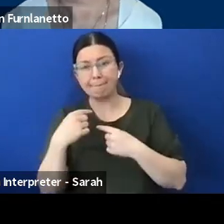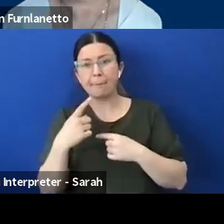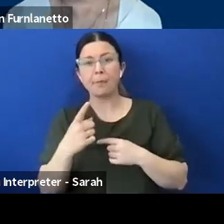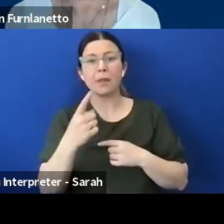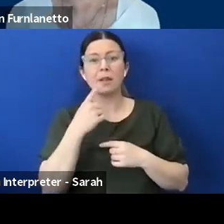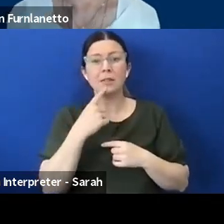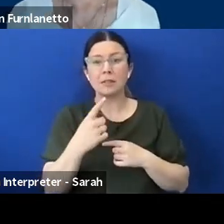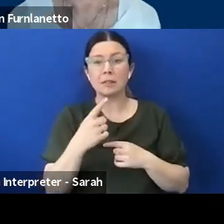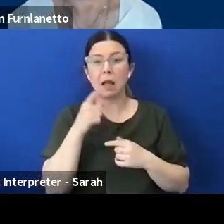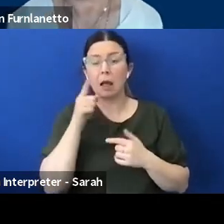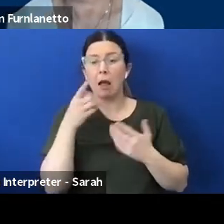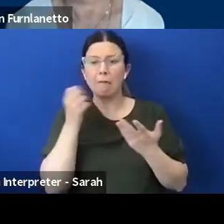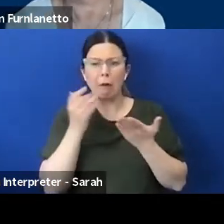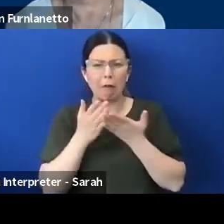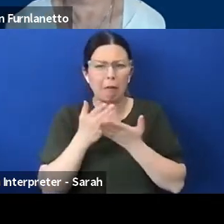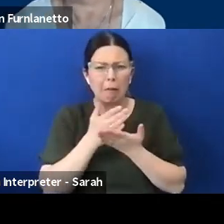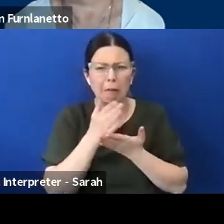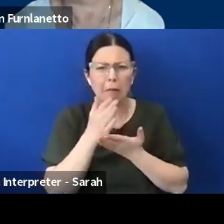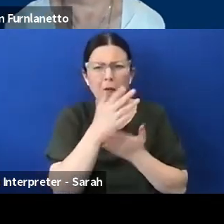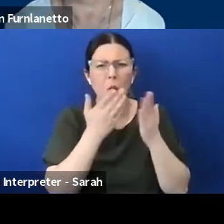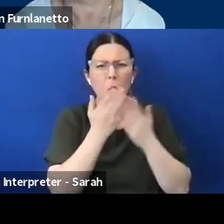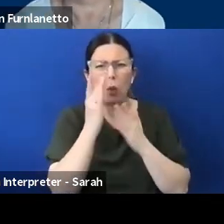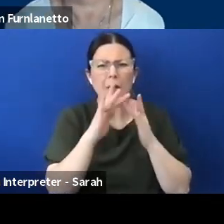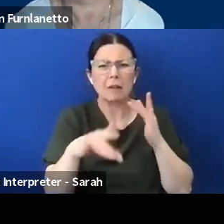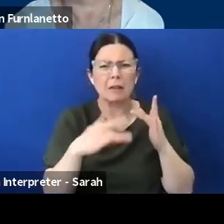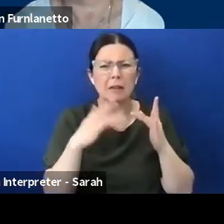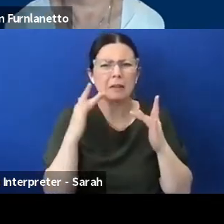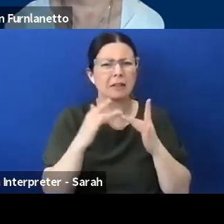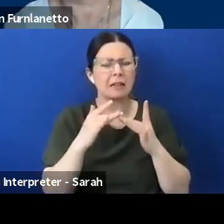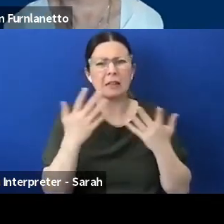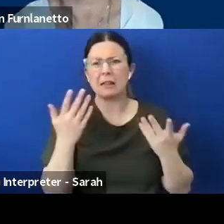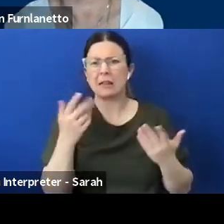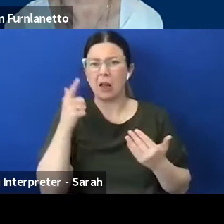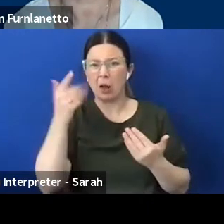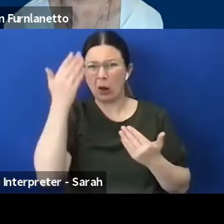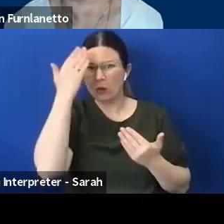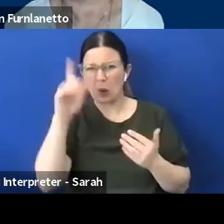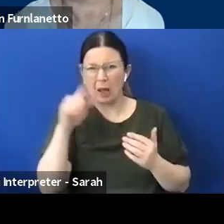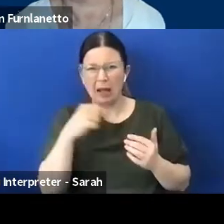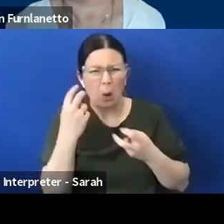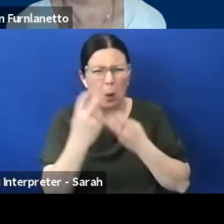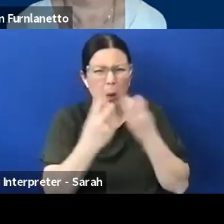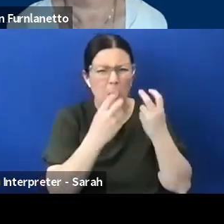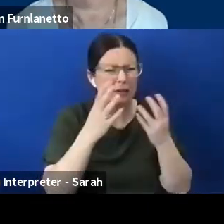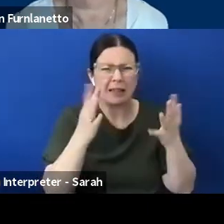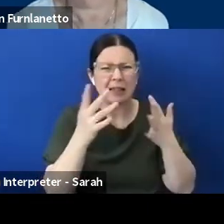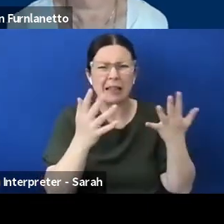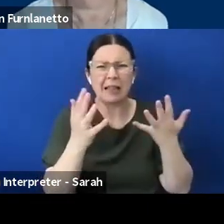takes a lot longer, you're not sure what you're looking for, particularly if you're a screen reader'